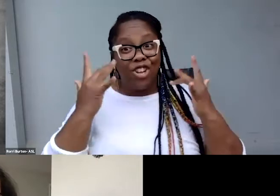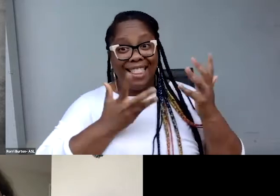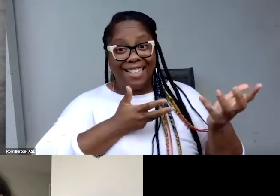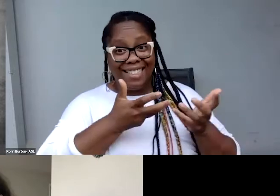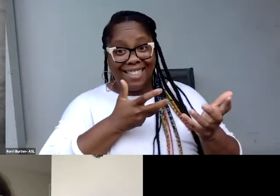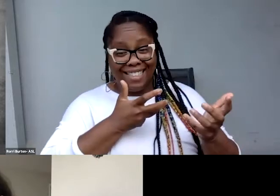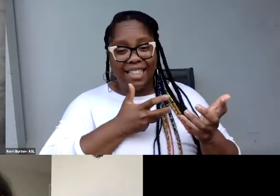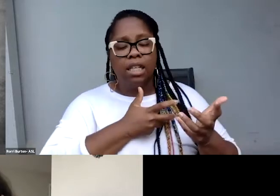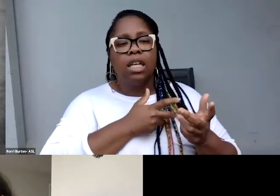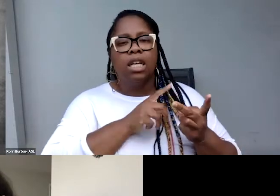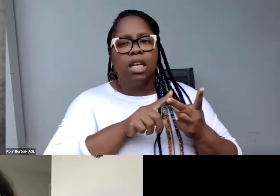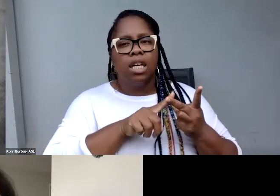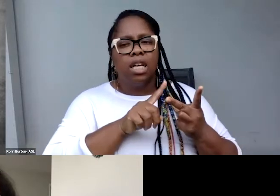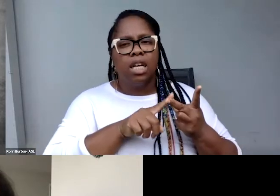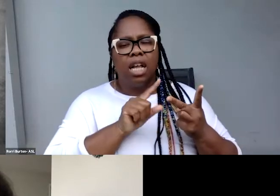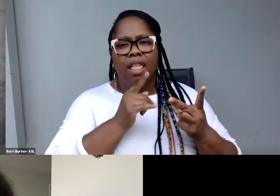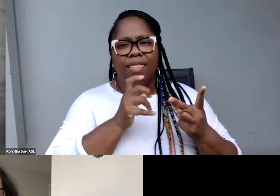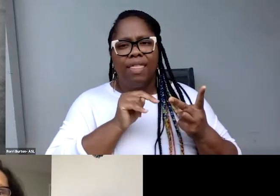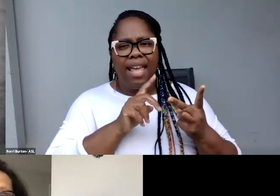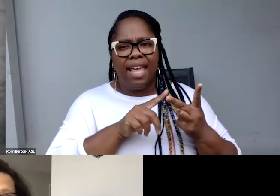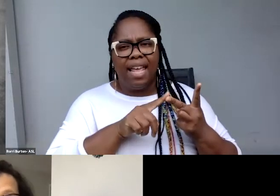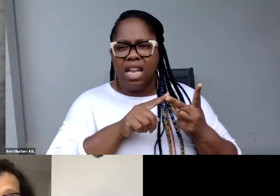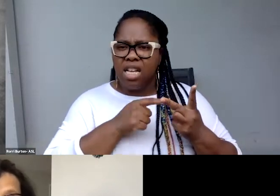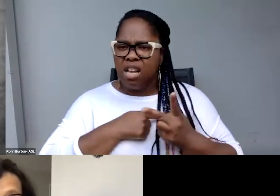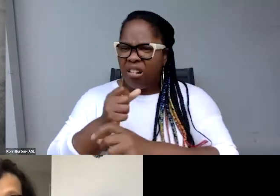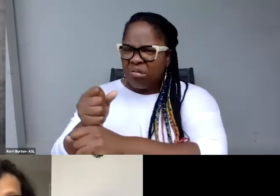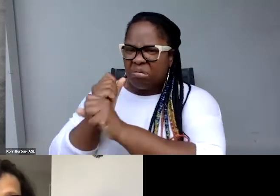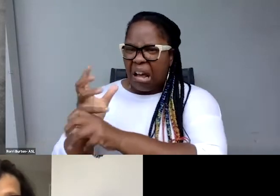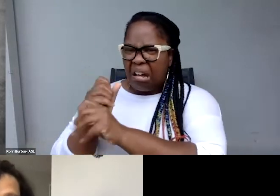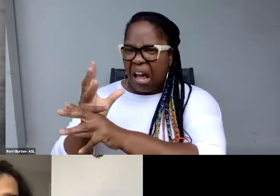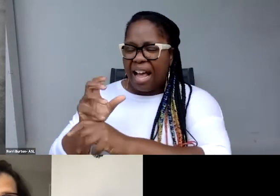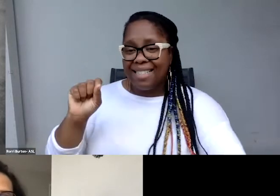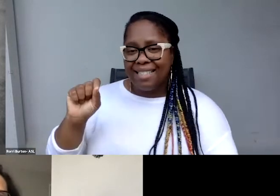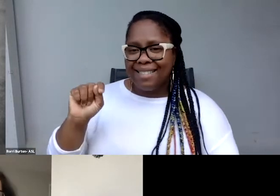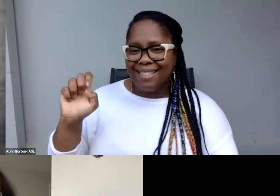often screaming at some of the steering committee, We need an initiative!